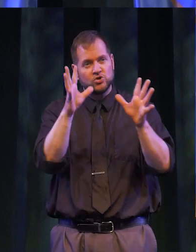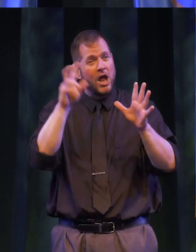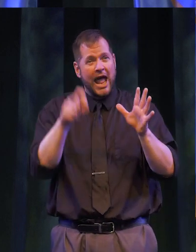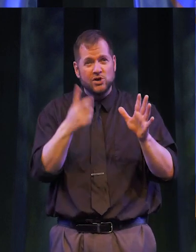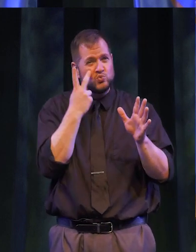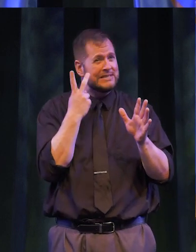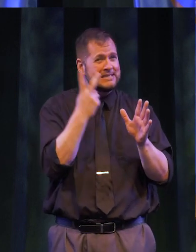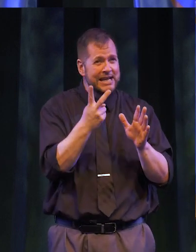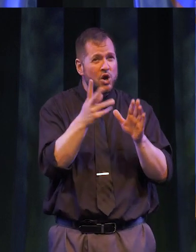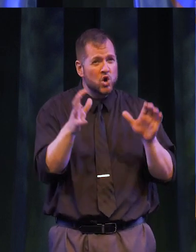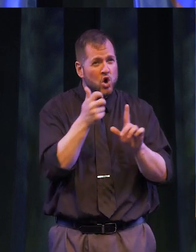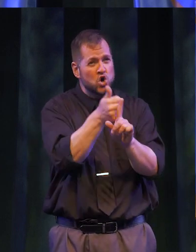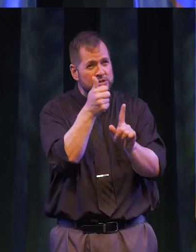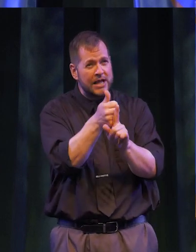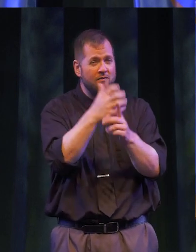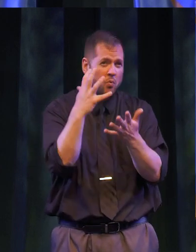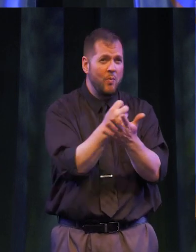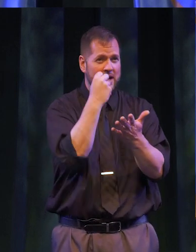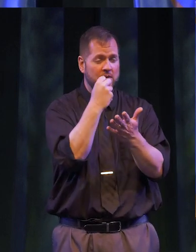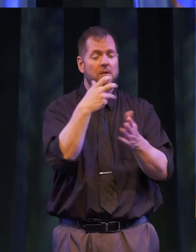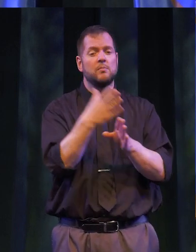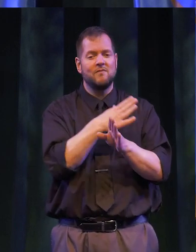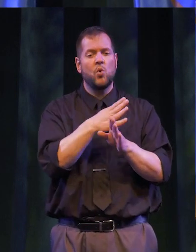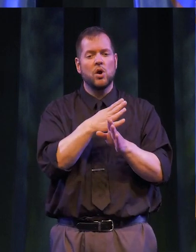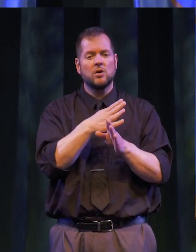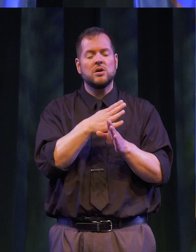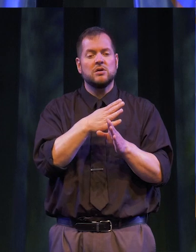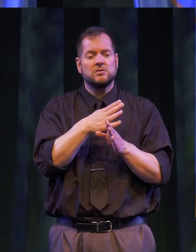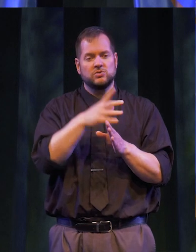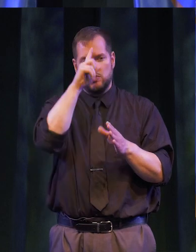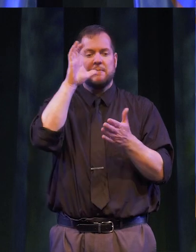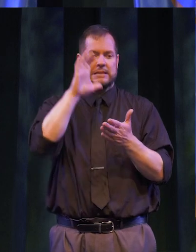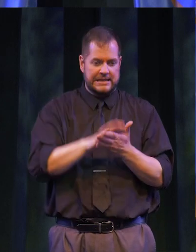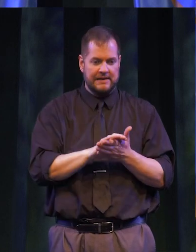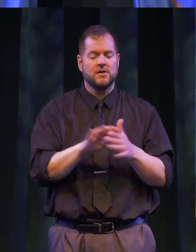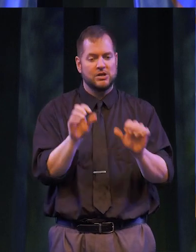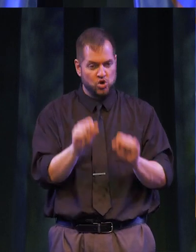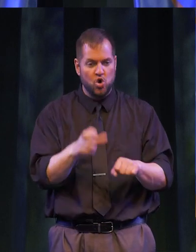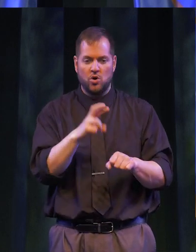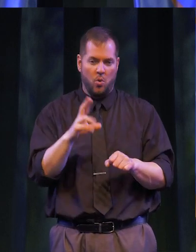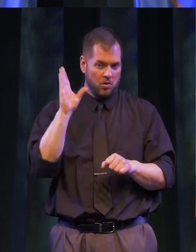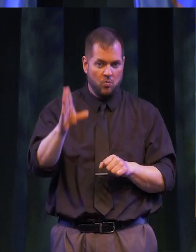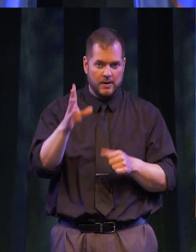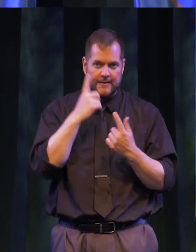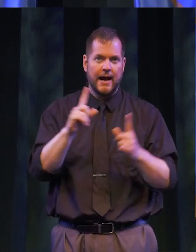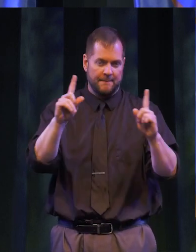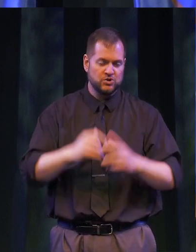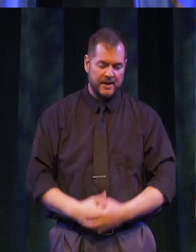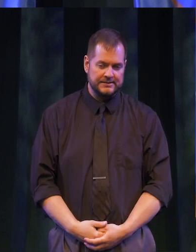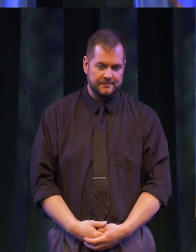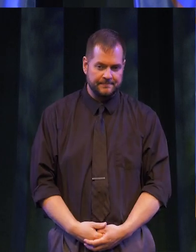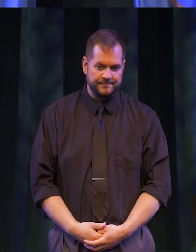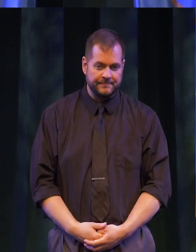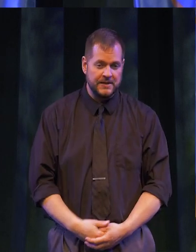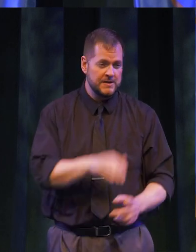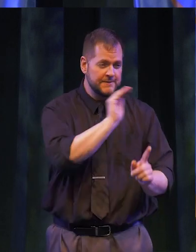had to SEE herself winning before she BELIEVED she COULD and WOULD accomplish it. Graduates